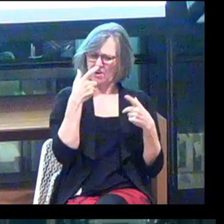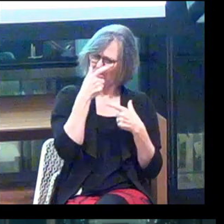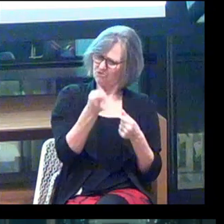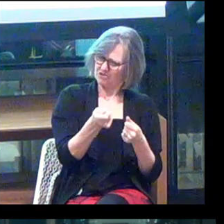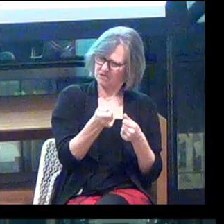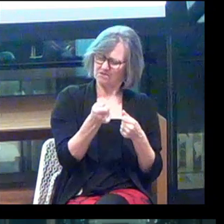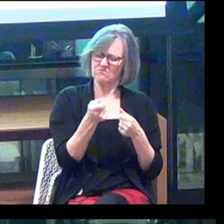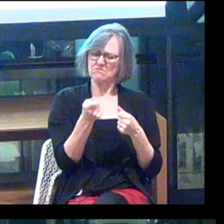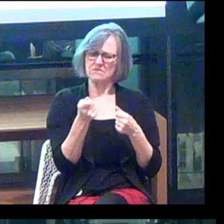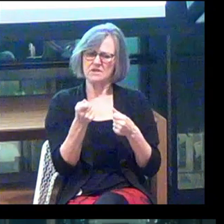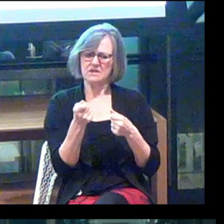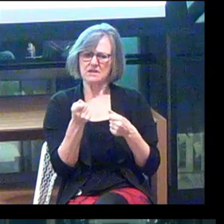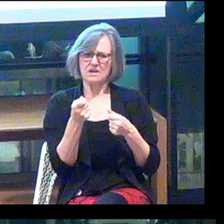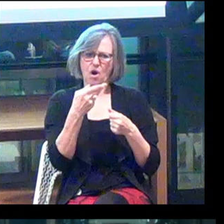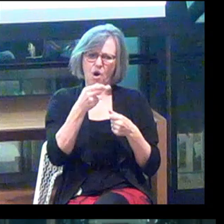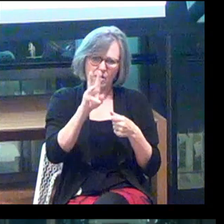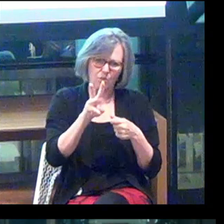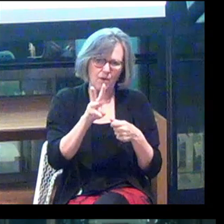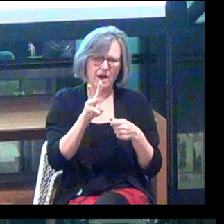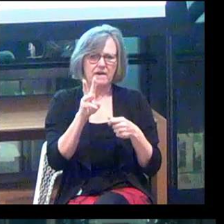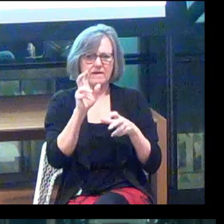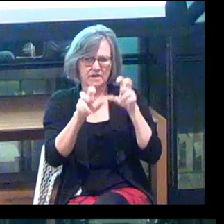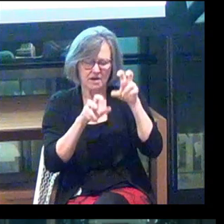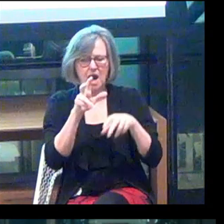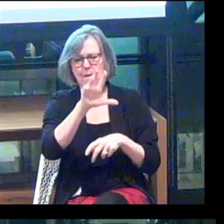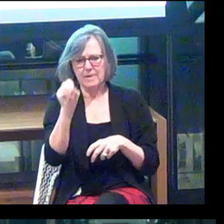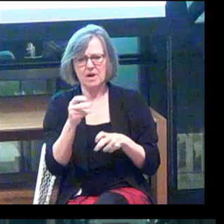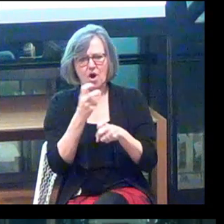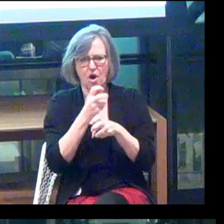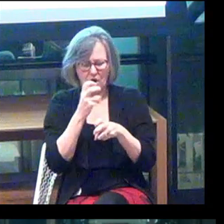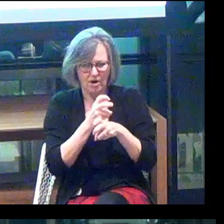Because this is a hardware investment -- a hardware company is hard to stand up.